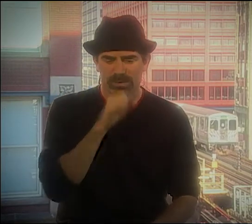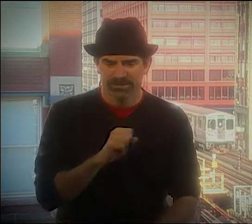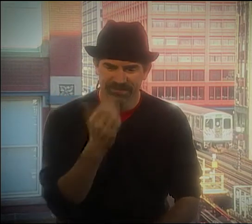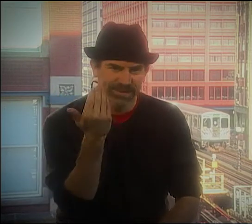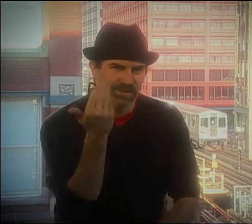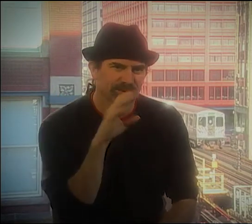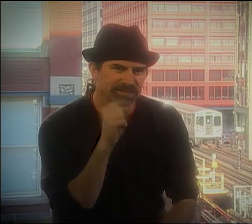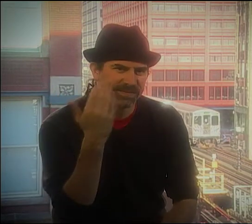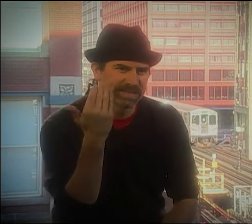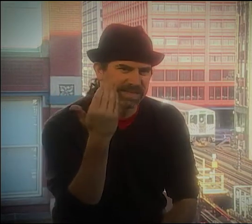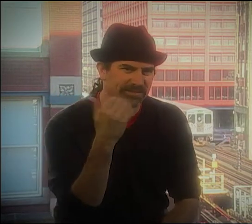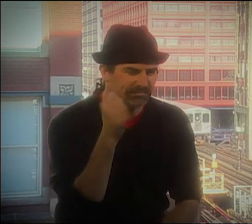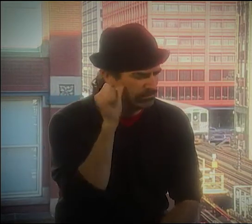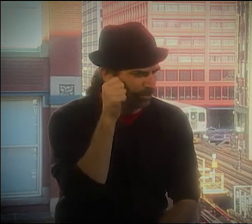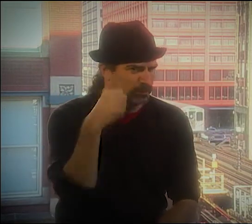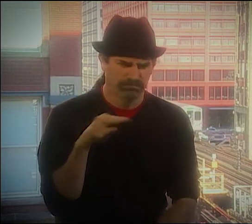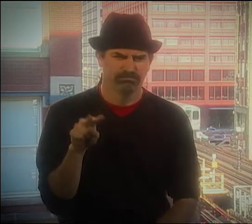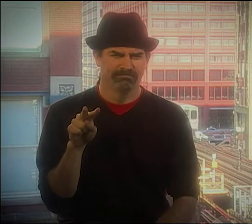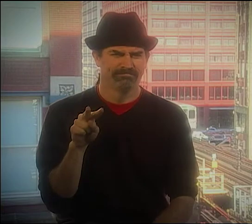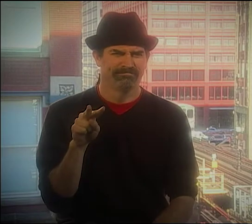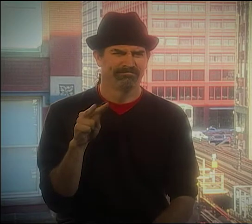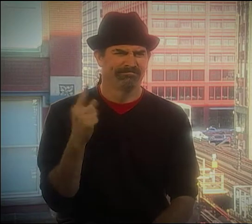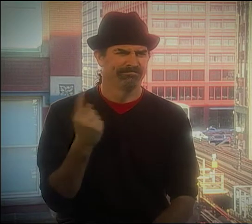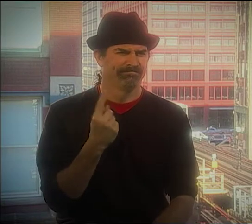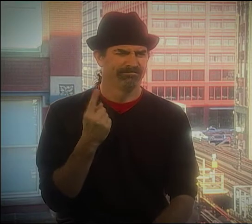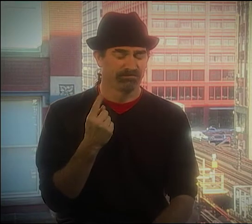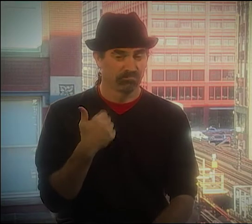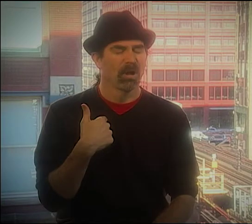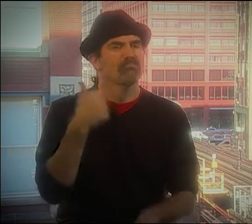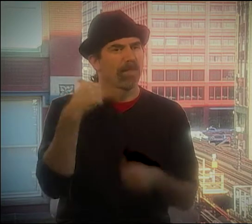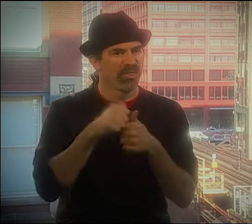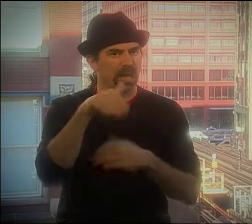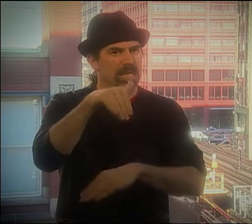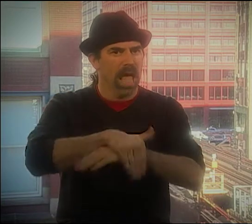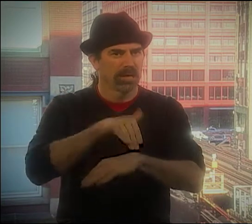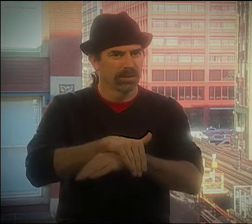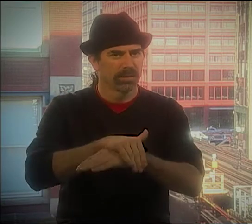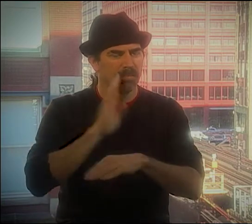I WAS 15 YEARS OLD. I REMEMBER THIS CLEARLY.